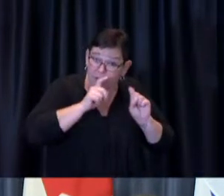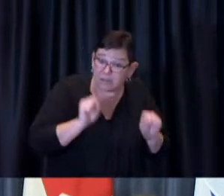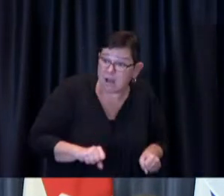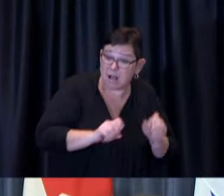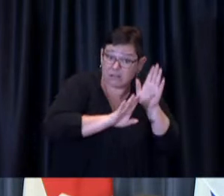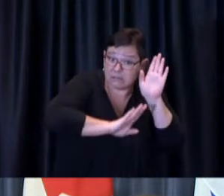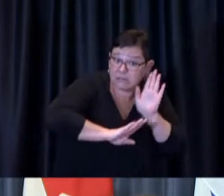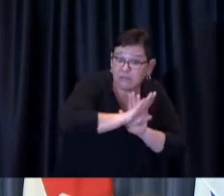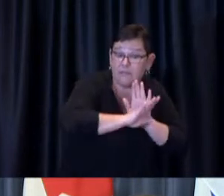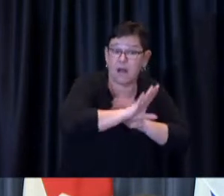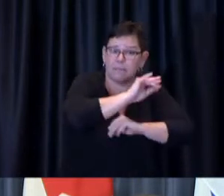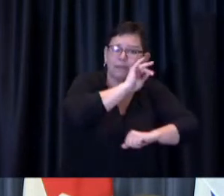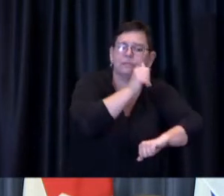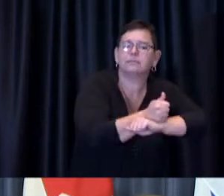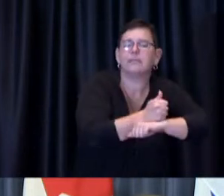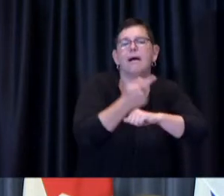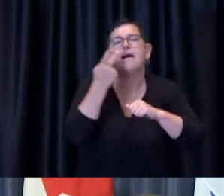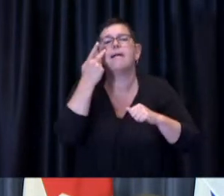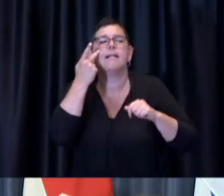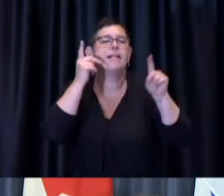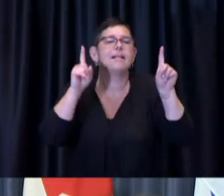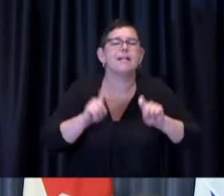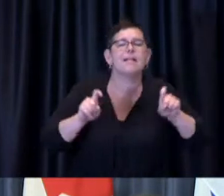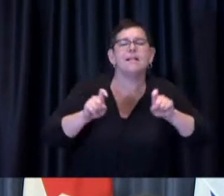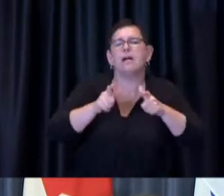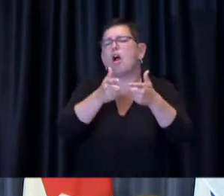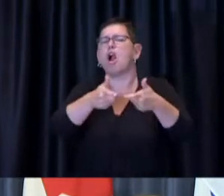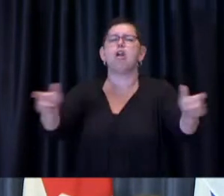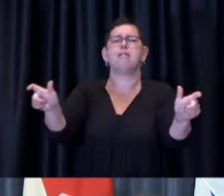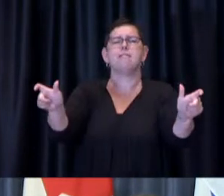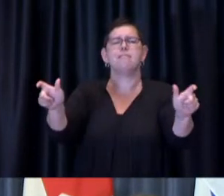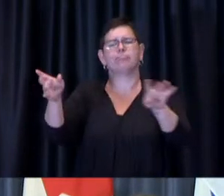for mass COVID-19 immunization clinic operations in Ontario,